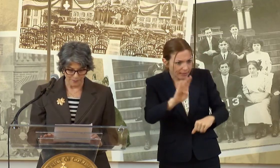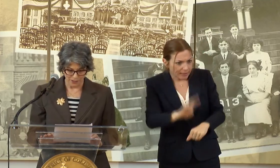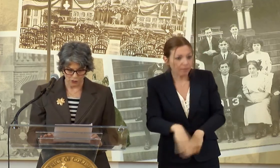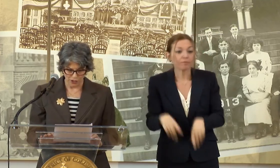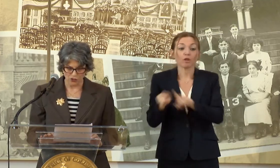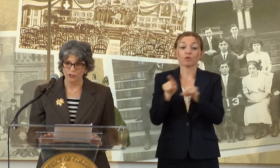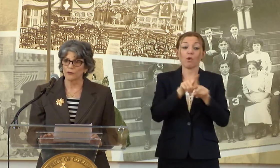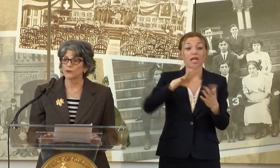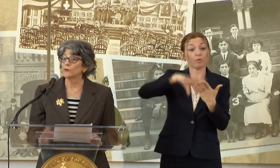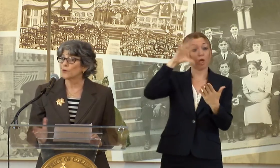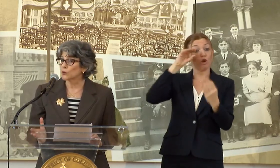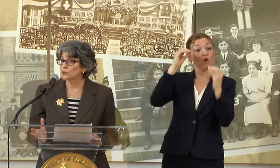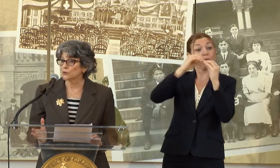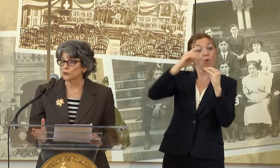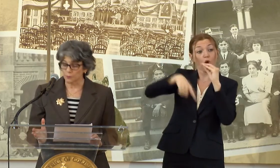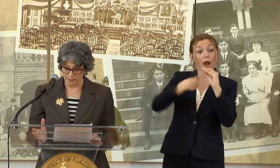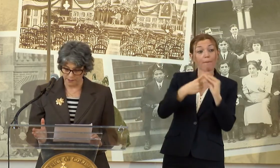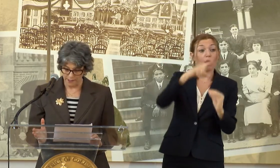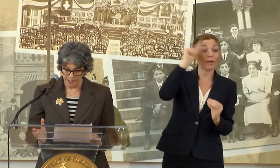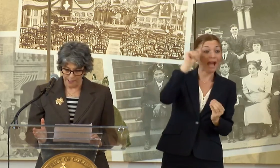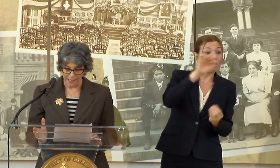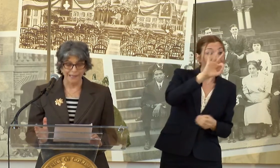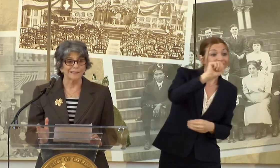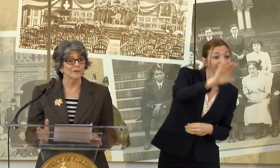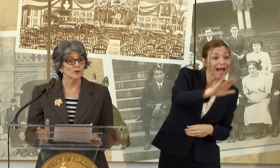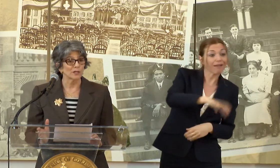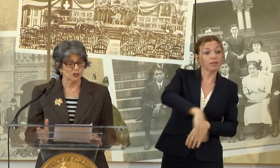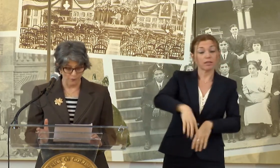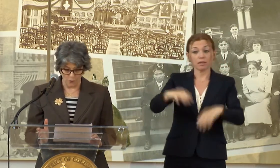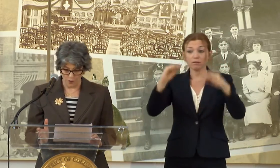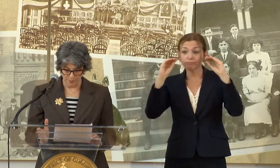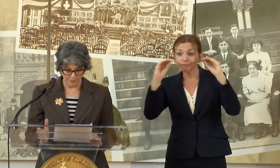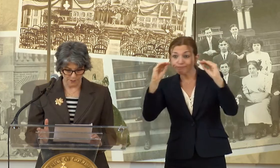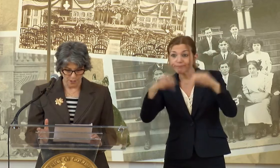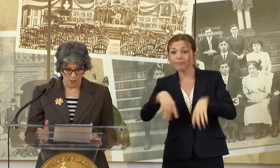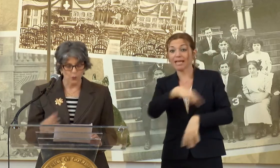ADMINISTRATION THROUGH FOCUS GROUPS AND INFORMATION FORUMS,